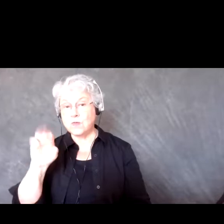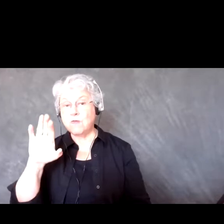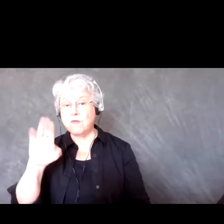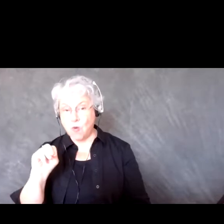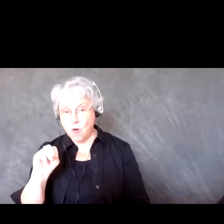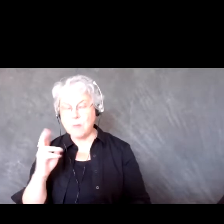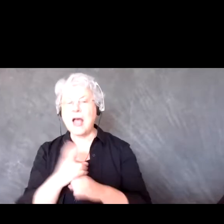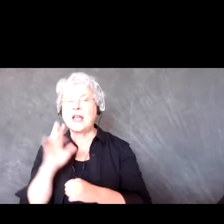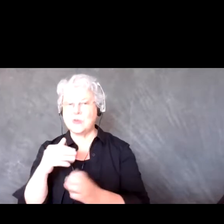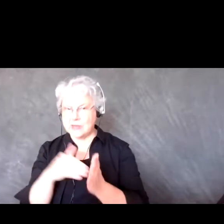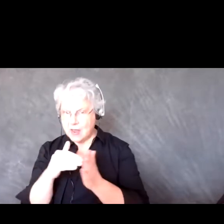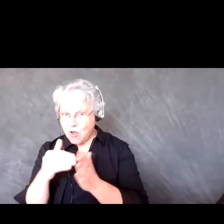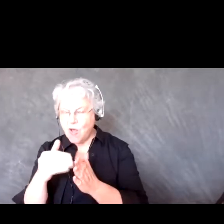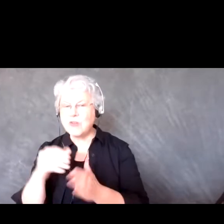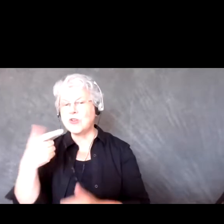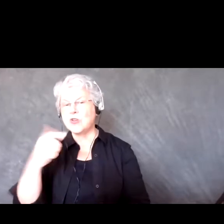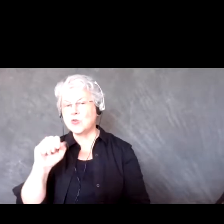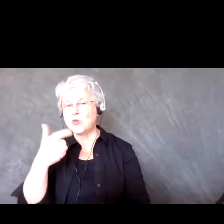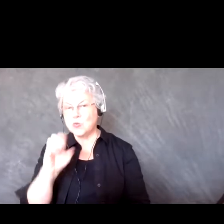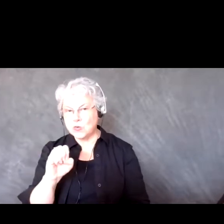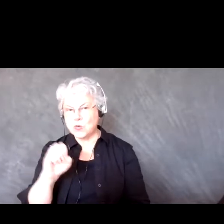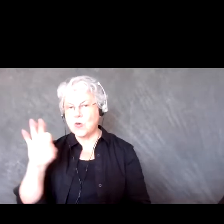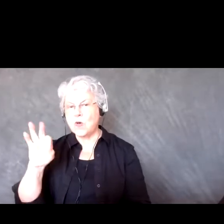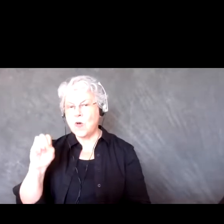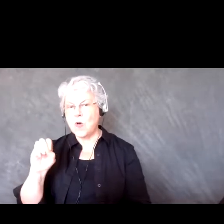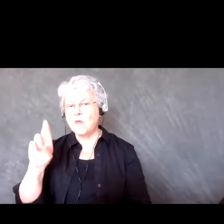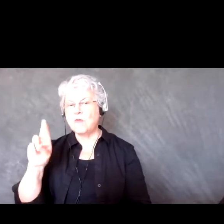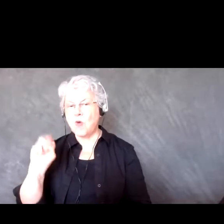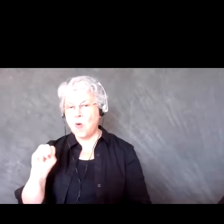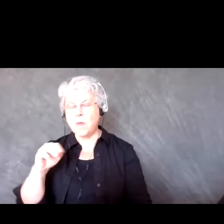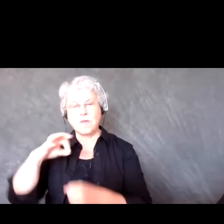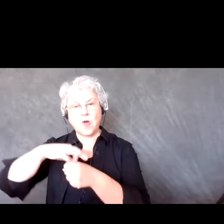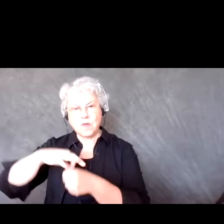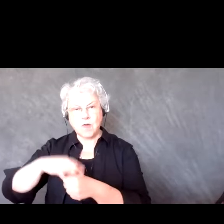lot is Google forms, you can do voting and things like that in there as well.